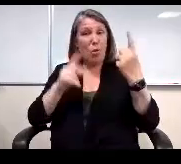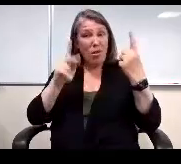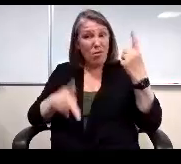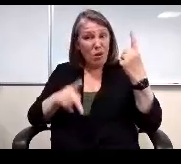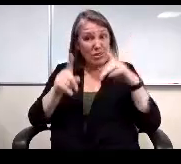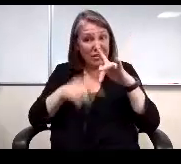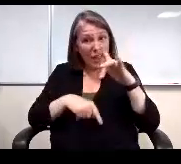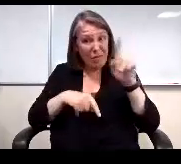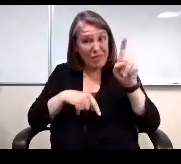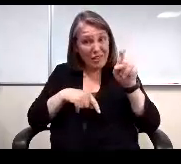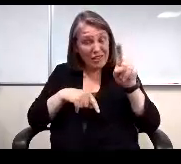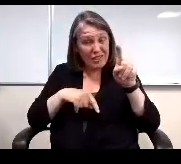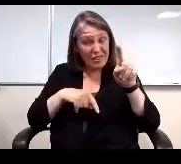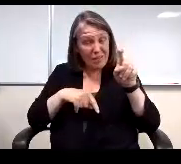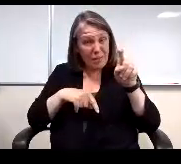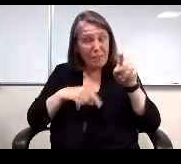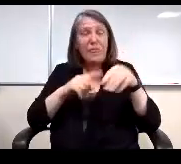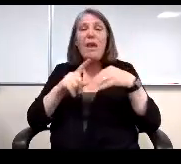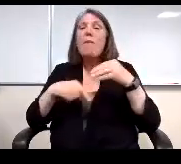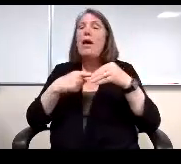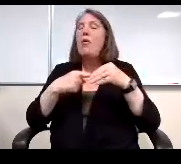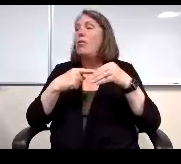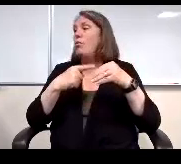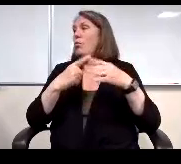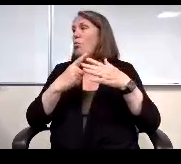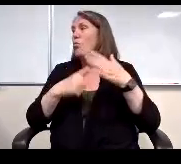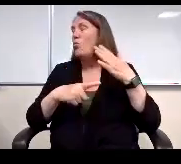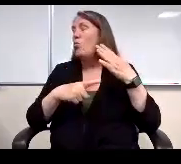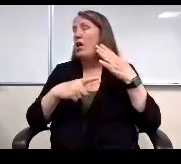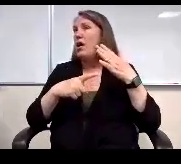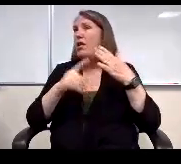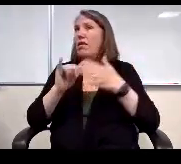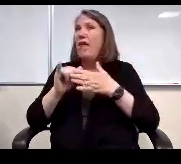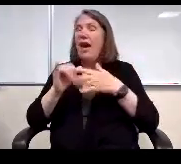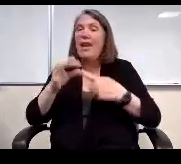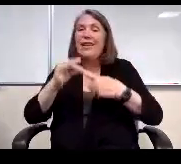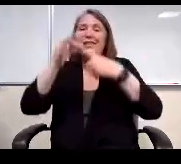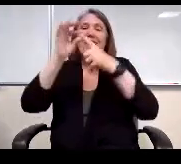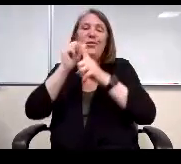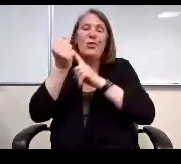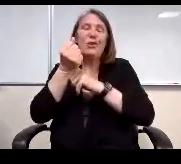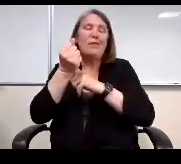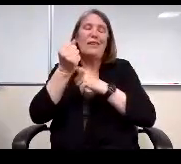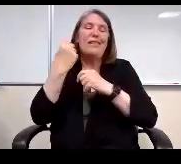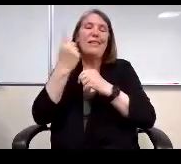Well, about what that? Extenuating circumstances, something that I was reading